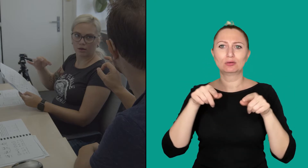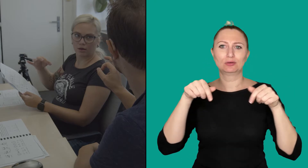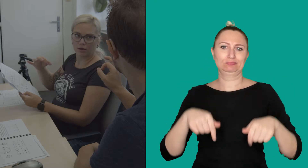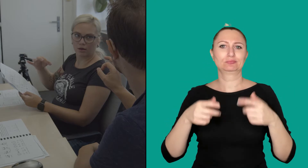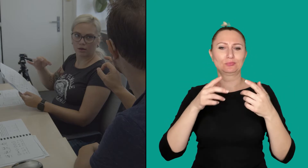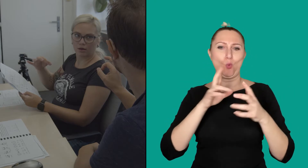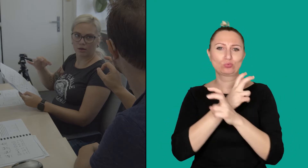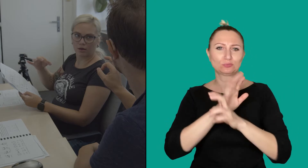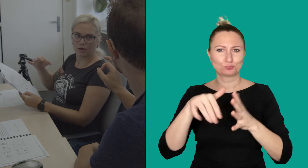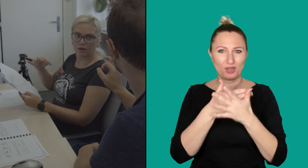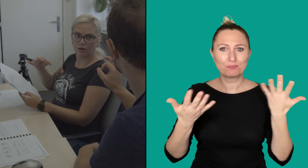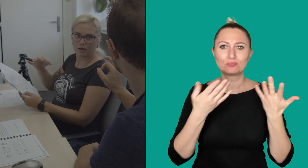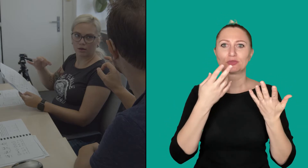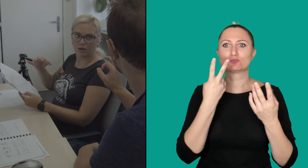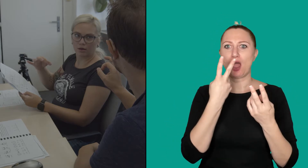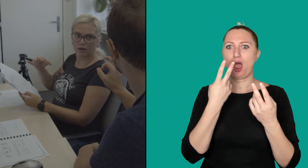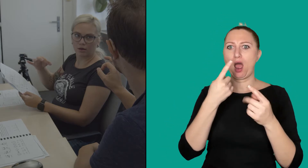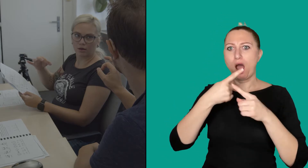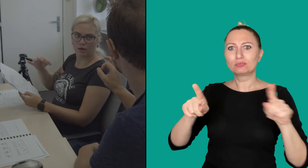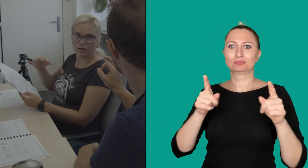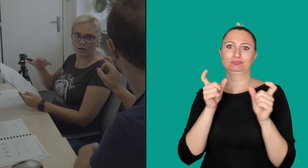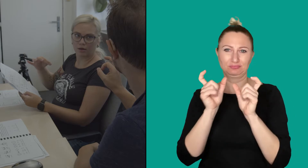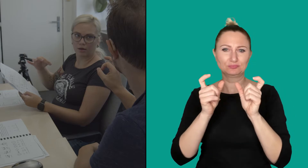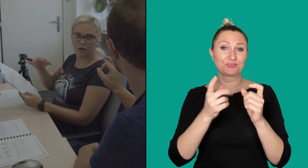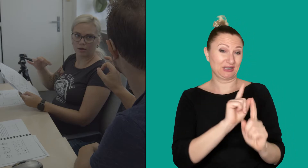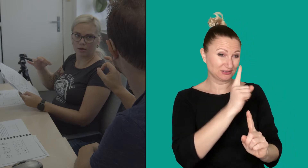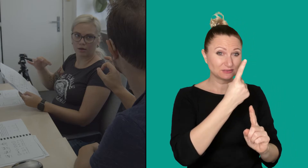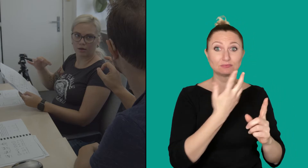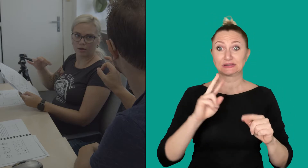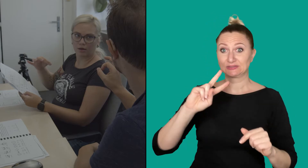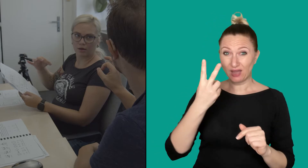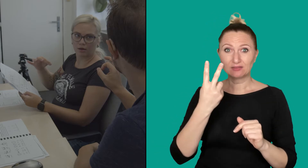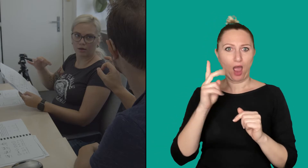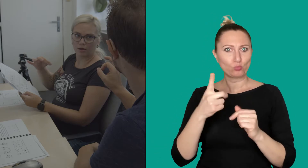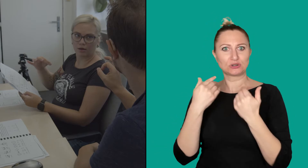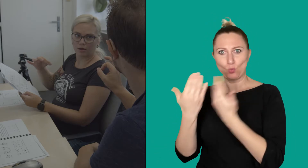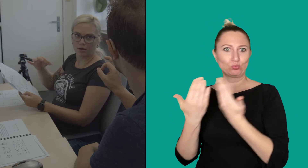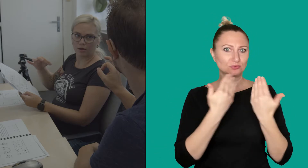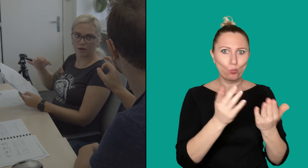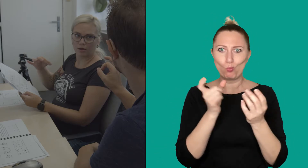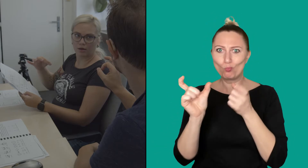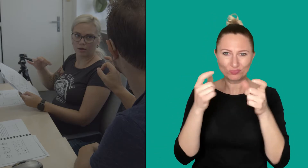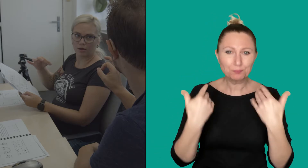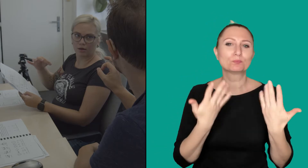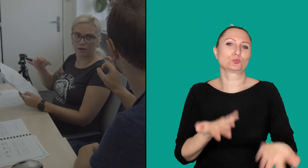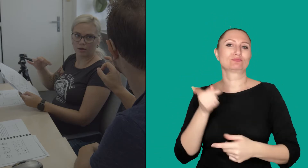in German Sign Language - like this and like this.